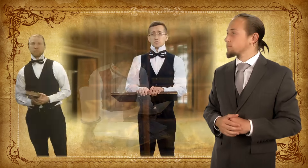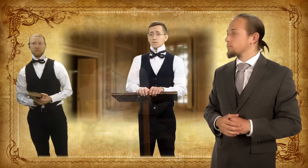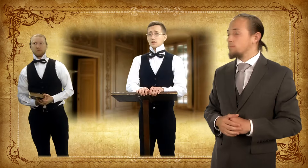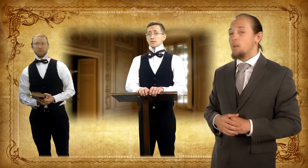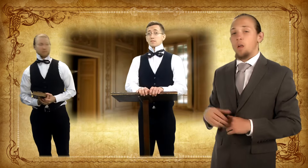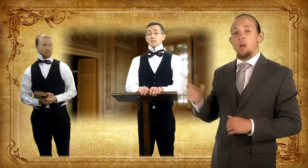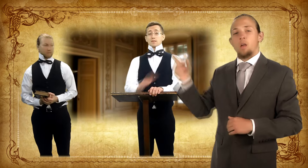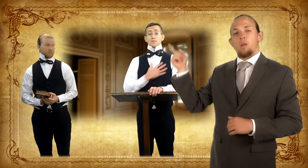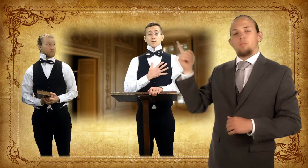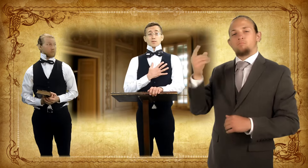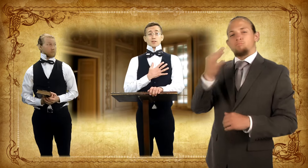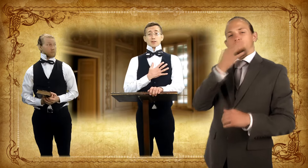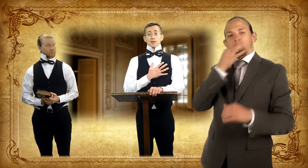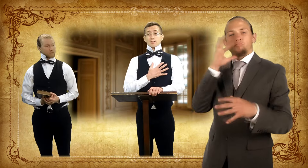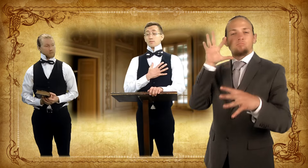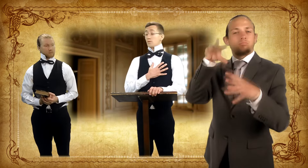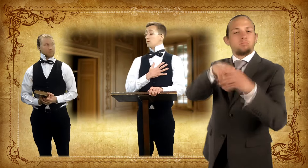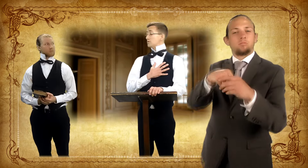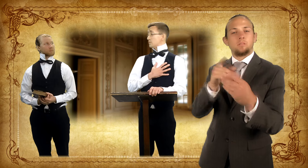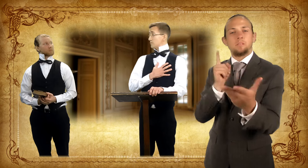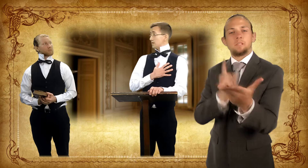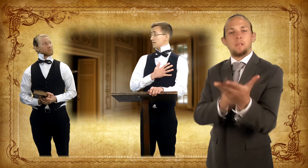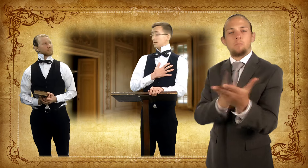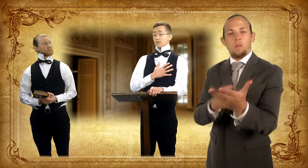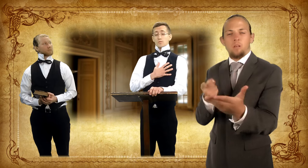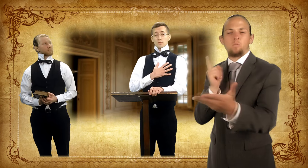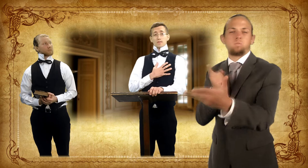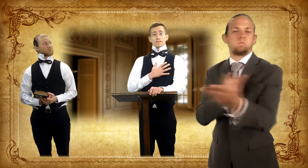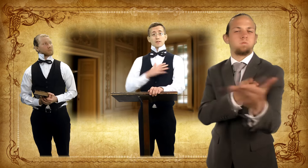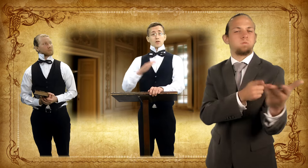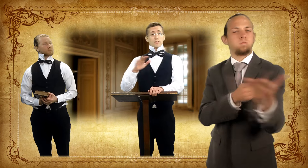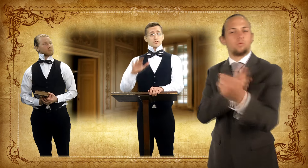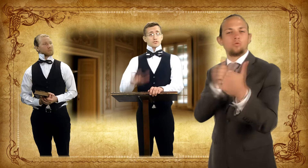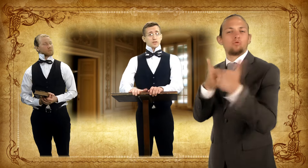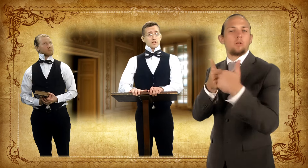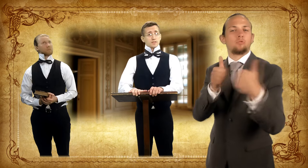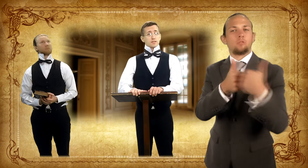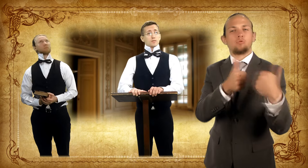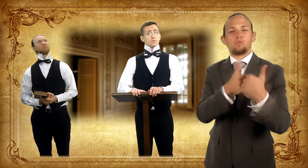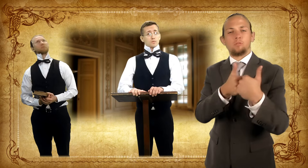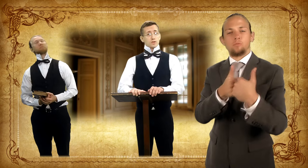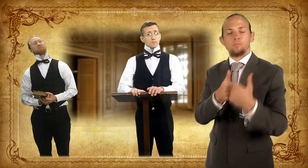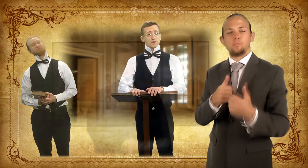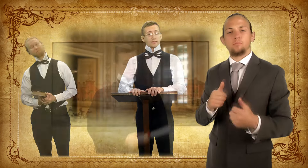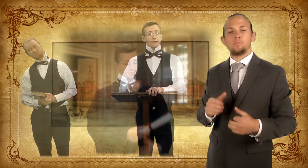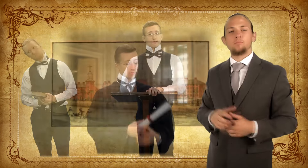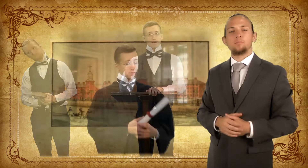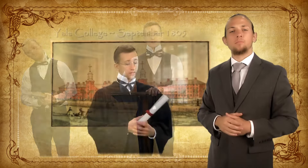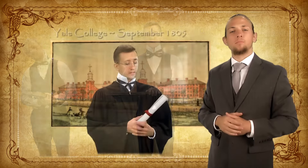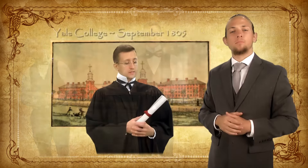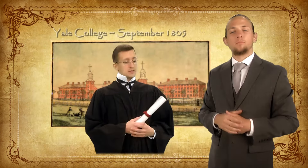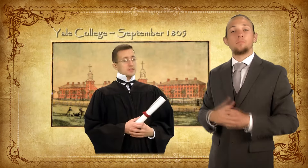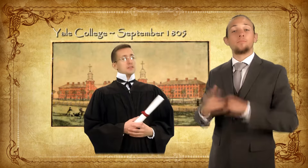Early on he became involved in debate and was well-versed in a variety of topics.